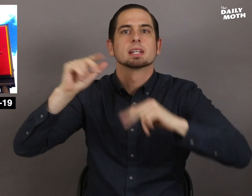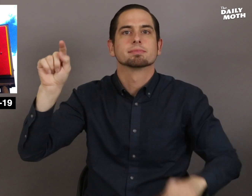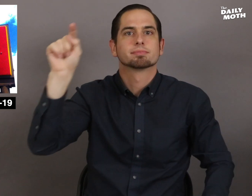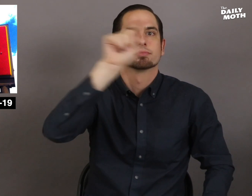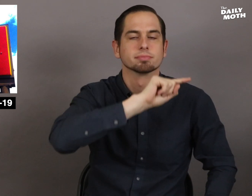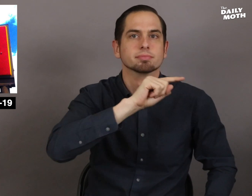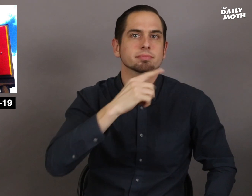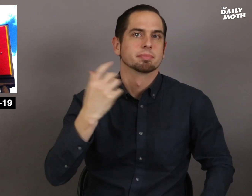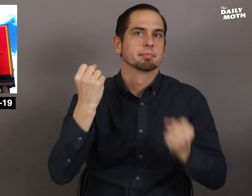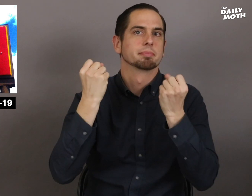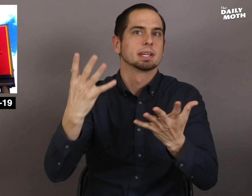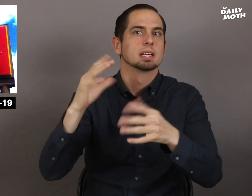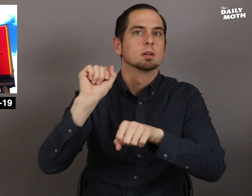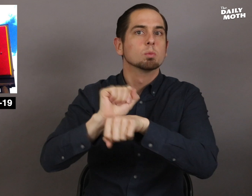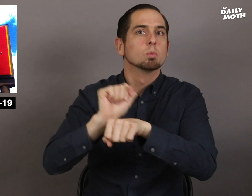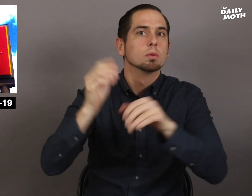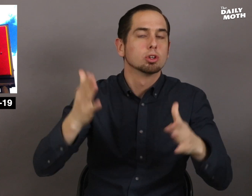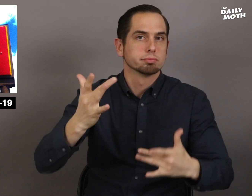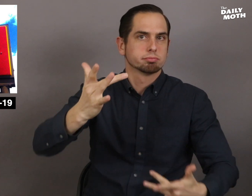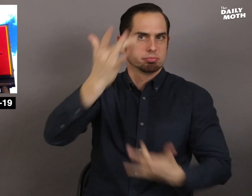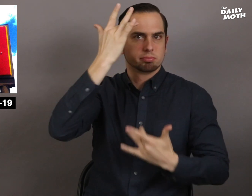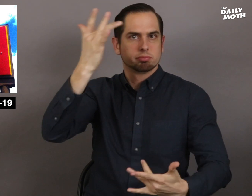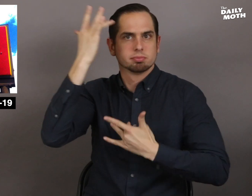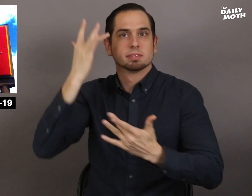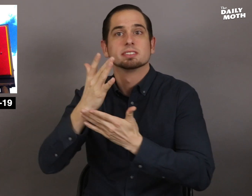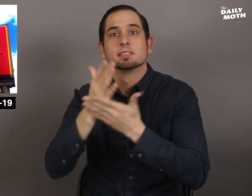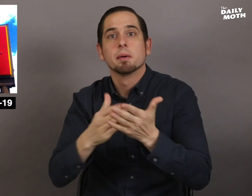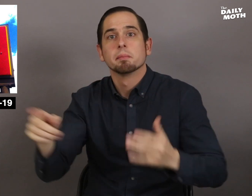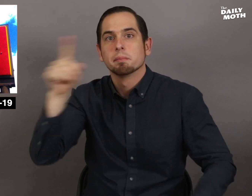plants across the U.S. as many workers have fallen ill,